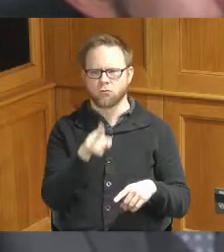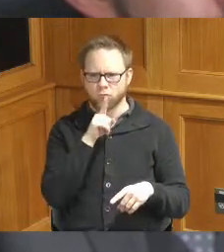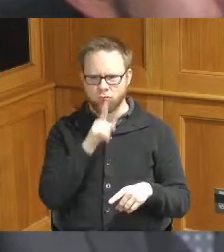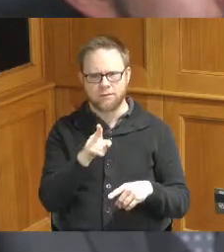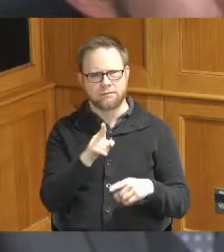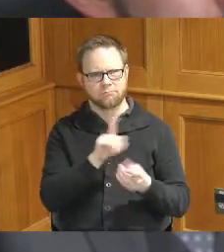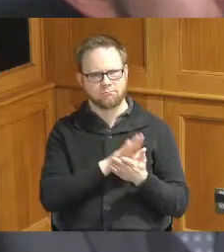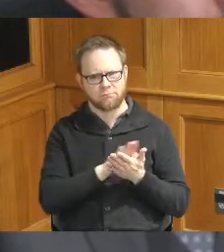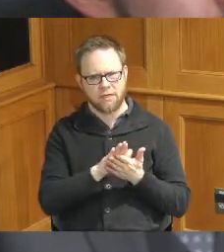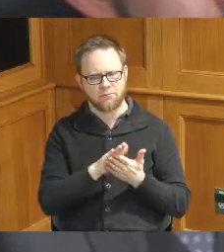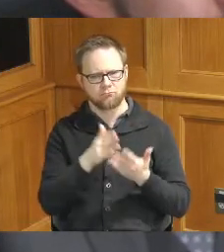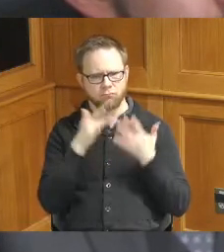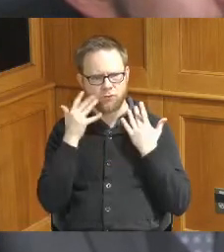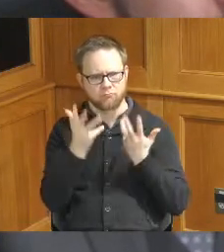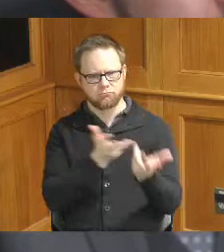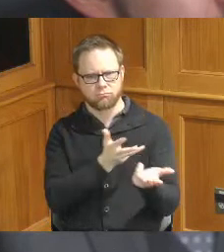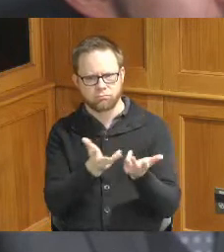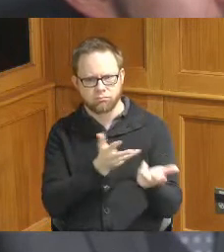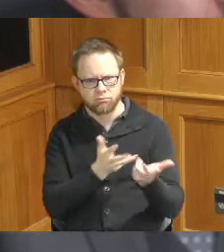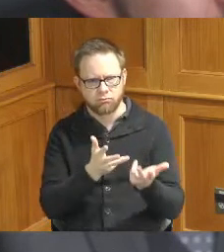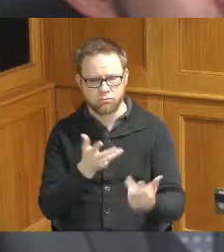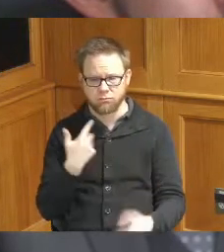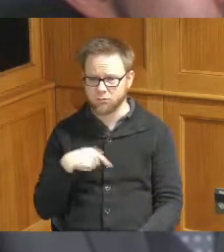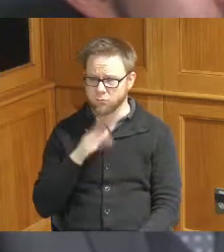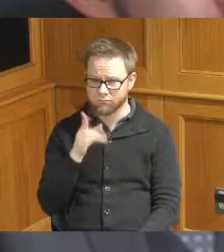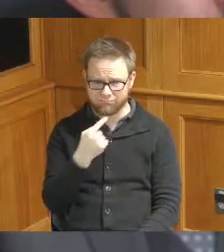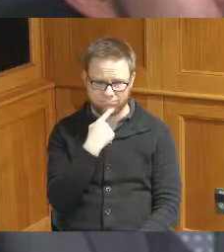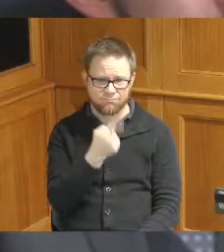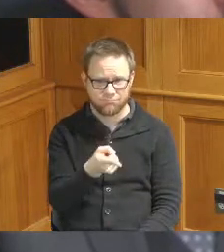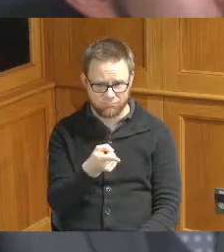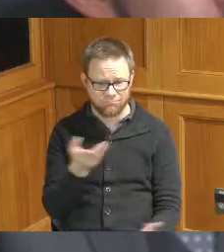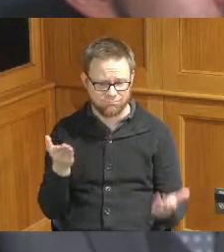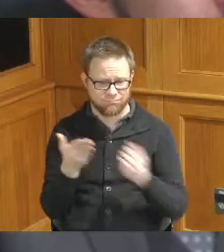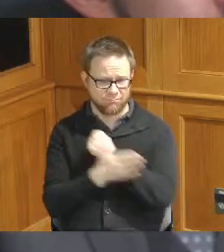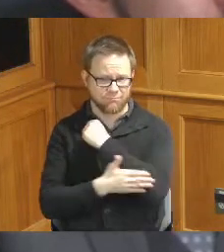work with and I think we're going to really miss you here at the county I know you've